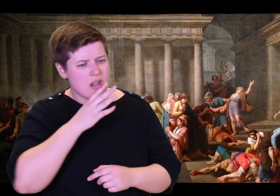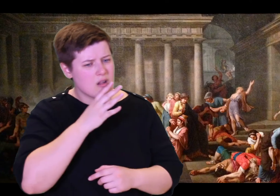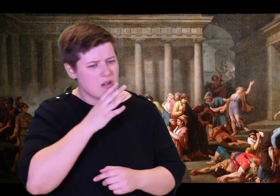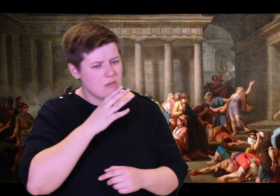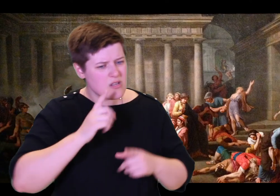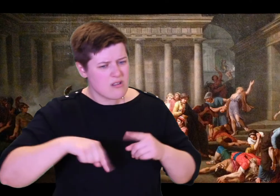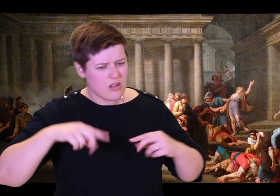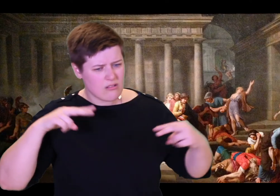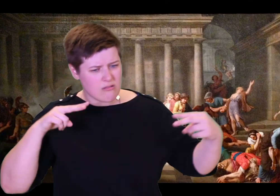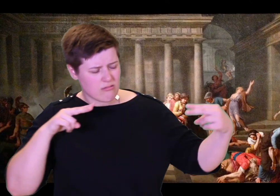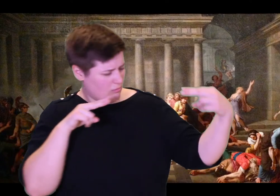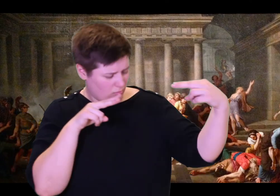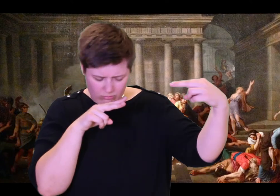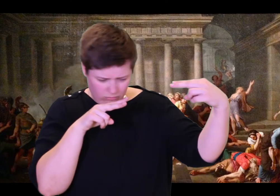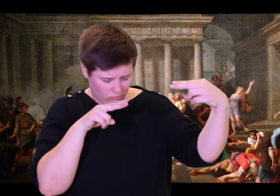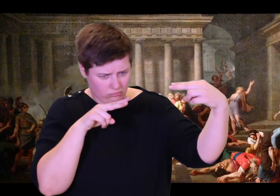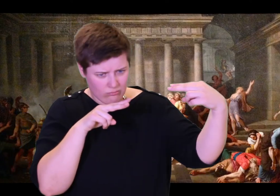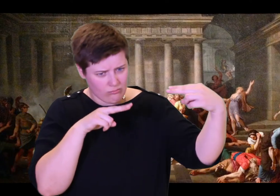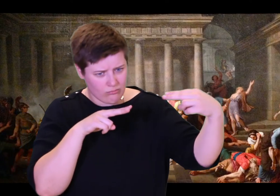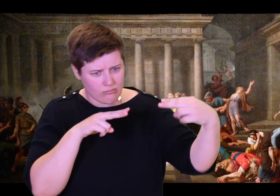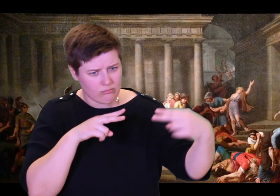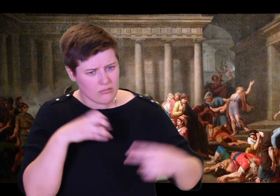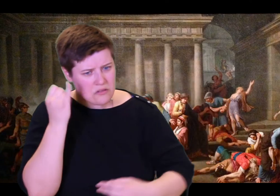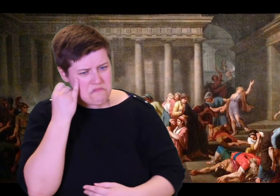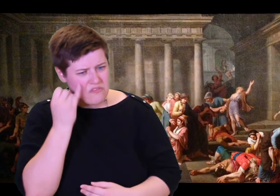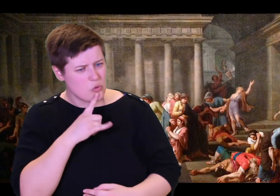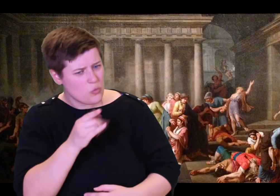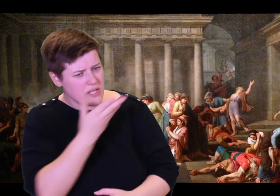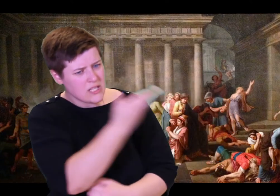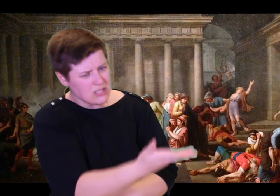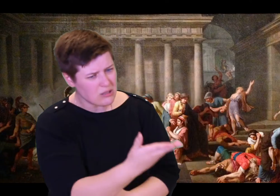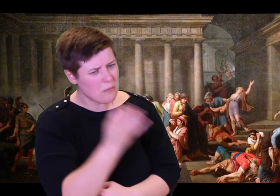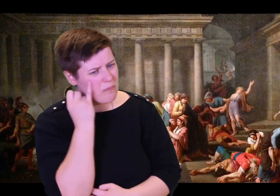"Mother! Cruel, heartless Mother! Why are you doing this,